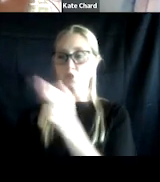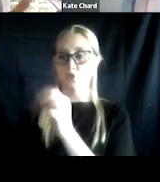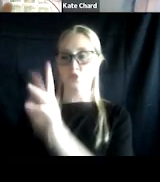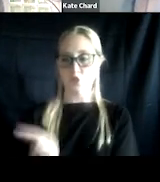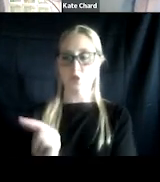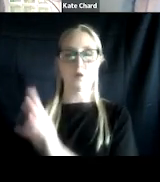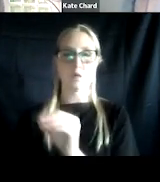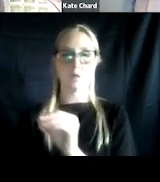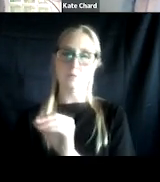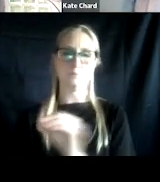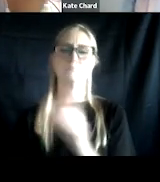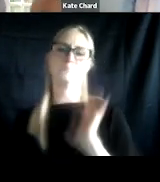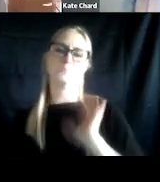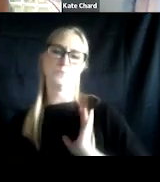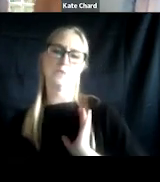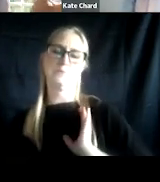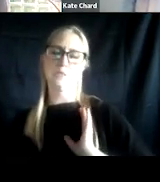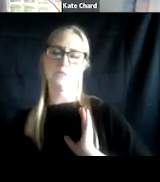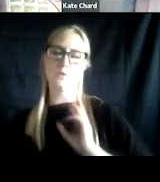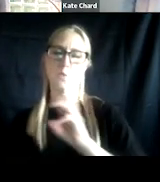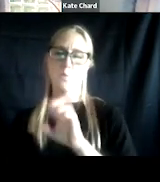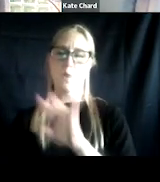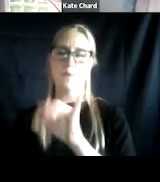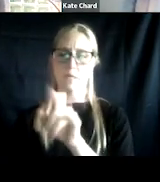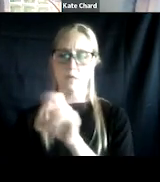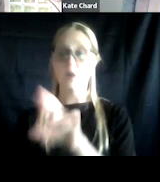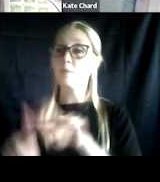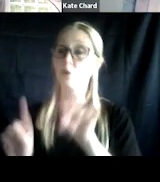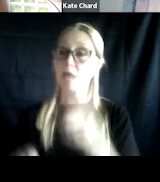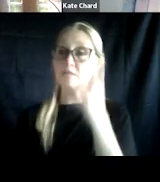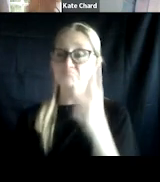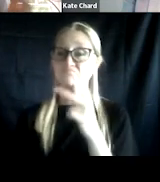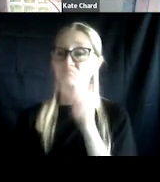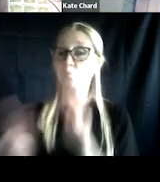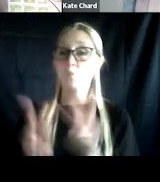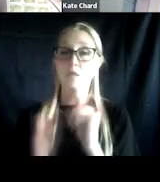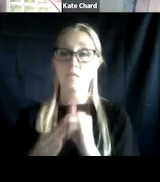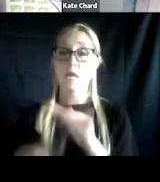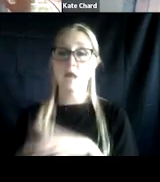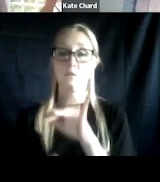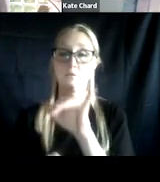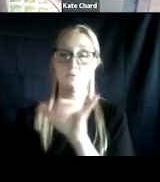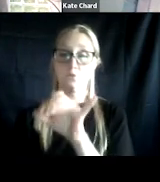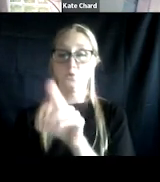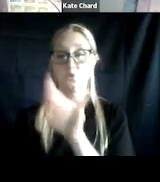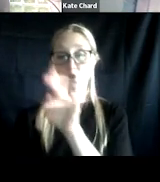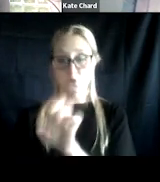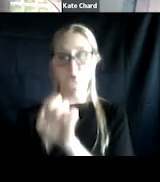on the previous webinar. But that's available on the YouTube channel as was mentioned. And so really encourage you to check that out for a more in-depth dive into what we do